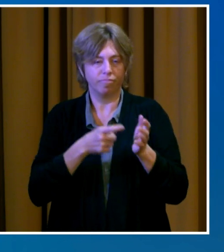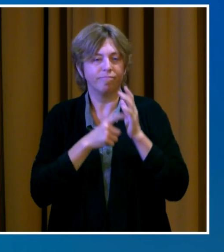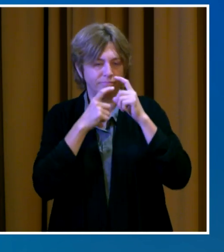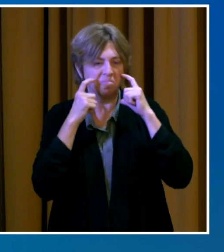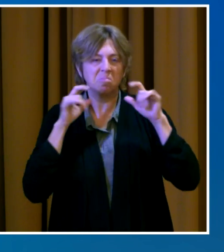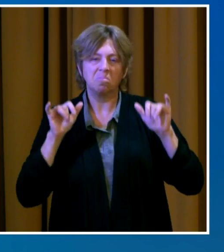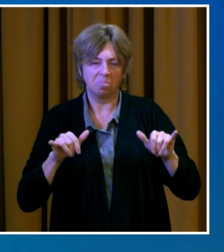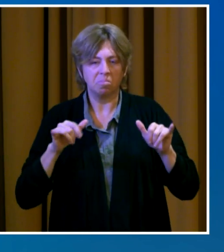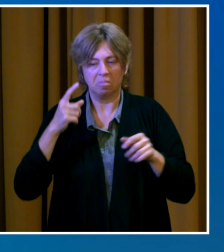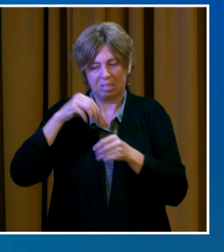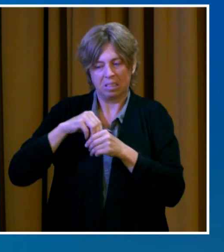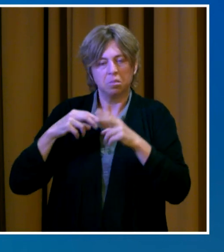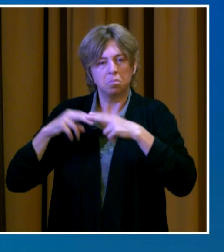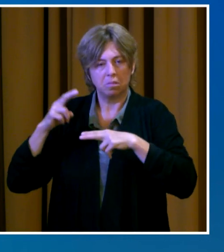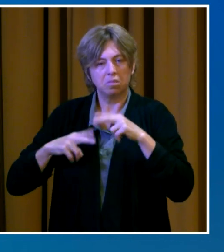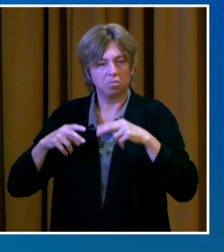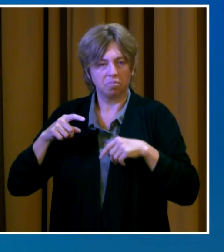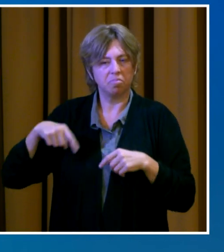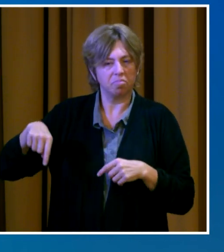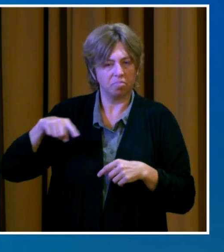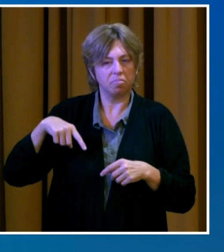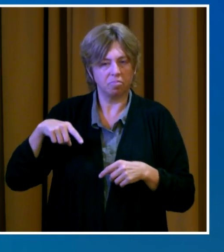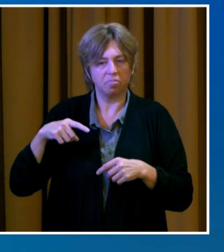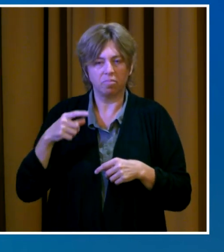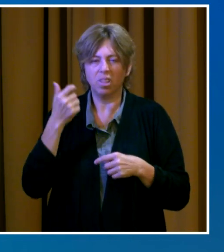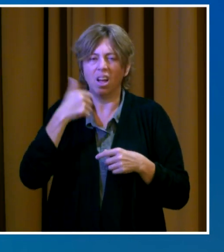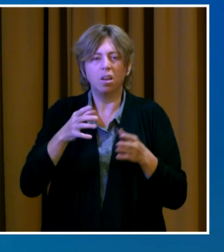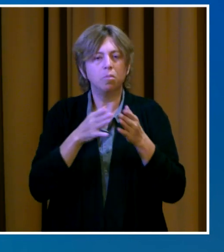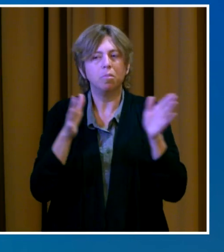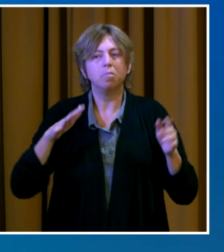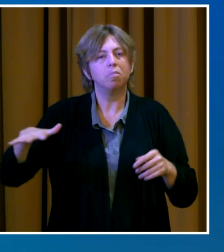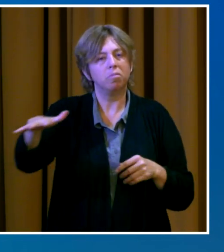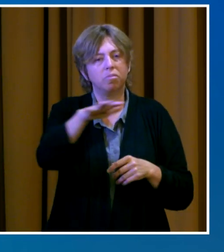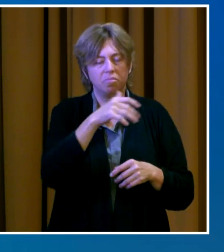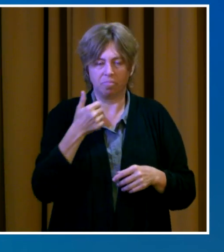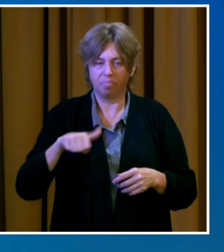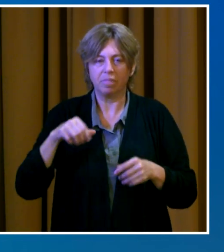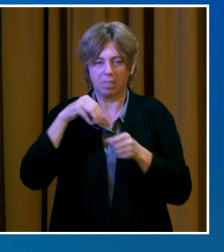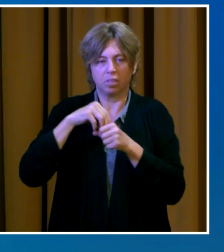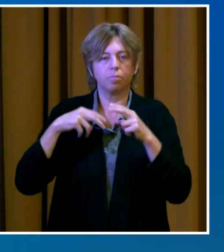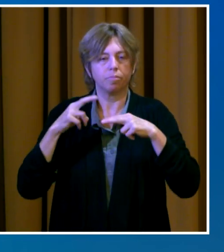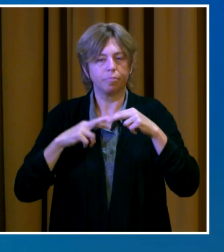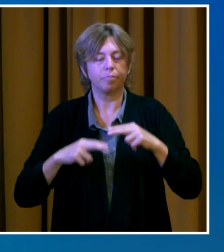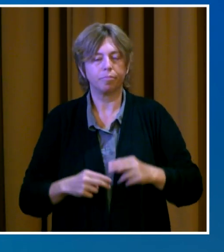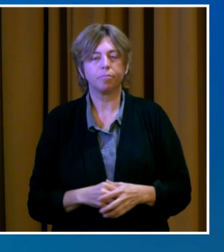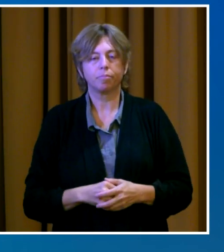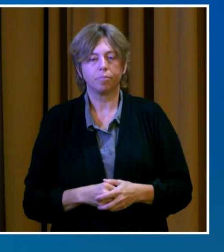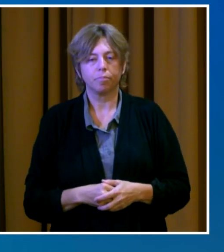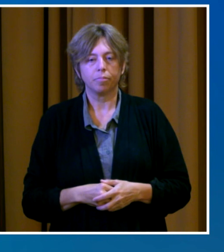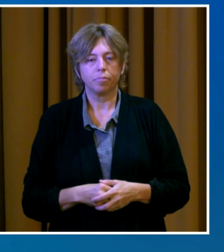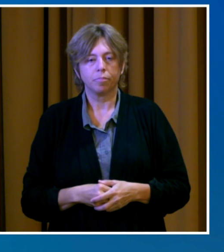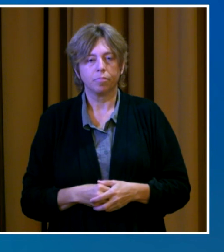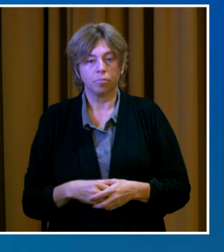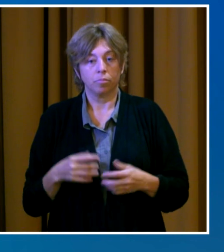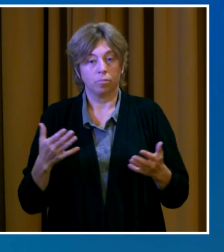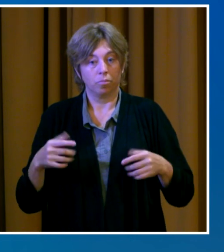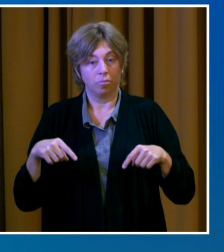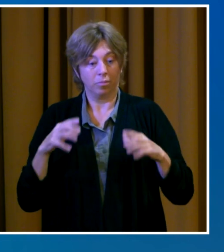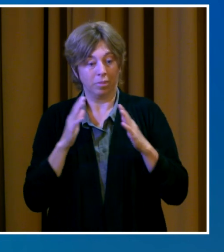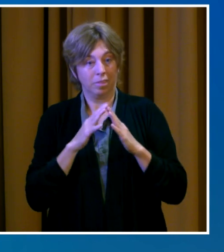Here at City of Vancouver, masks are still required for the unvaccinated when visiting any city building.